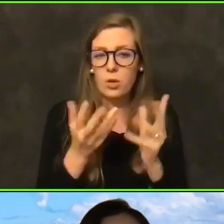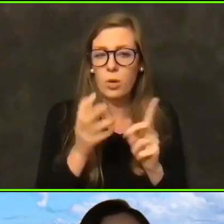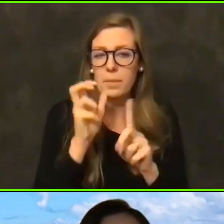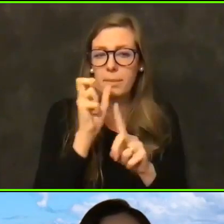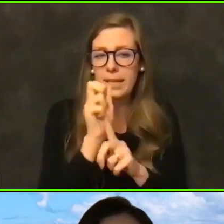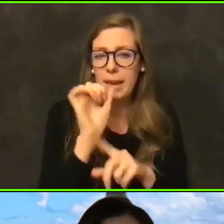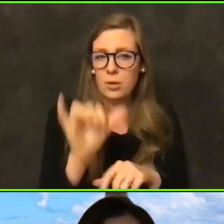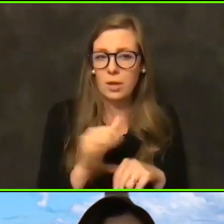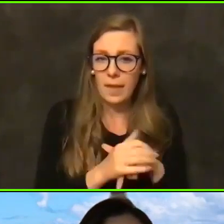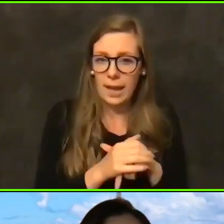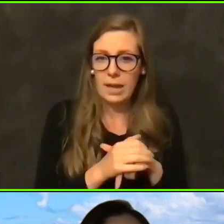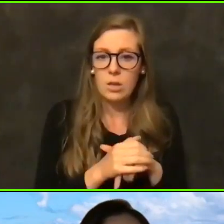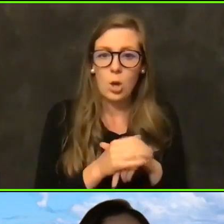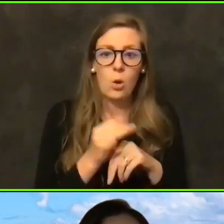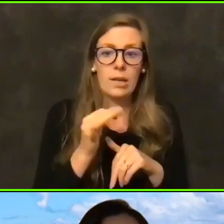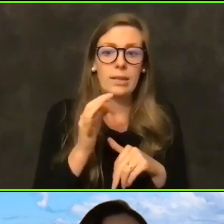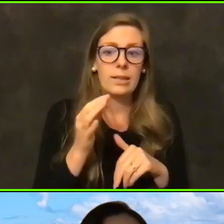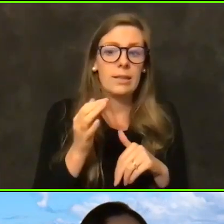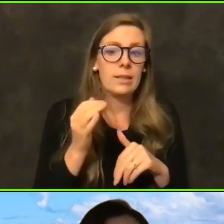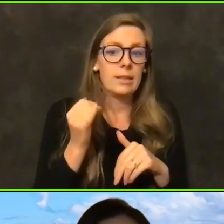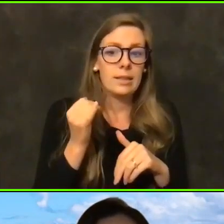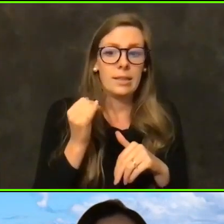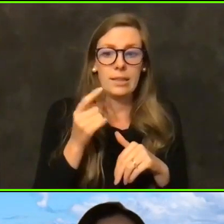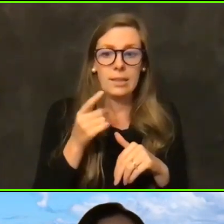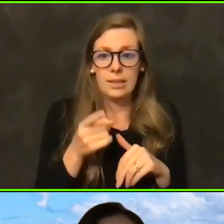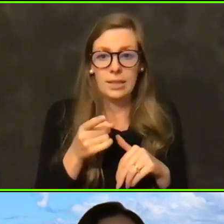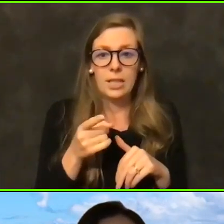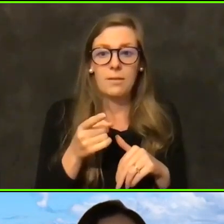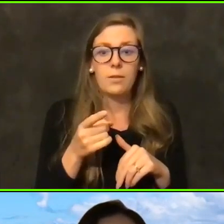So you do have a chance of and you are eligible for a vaccine.